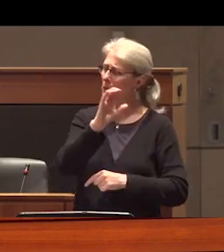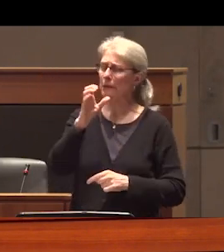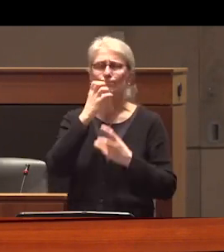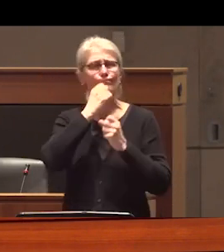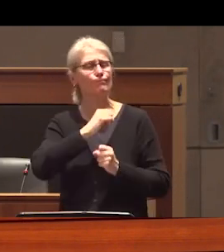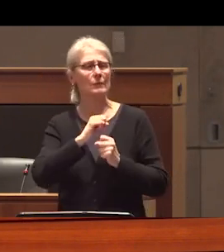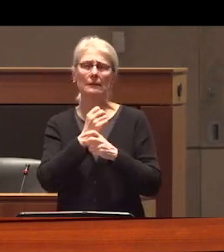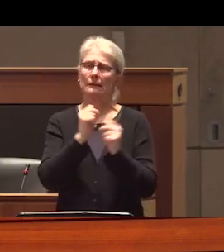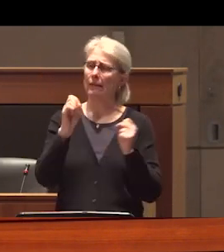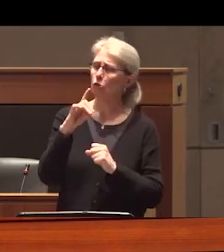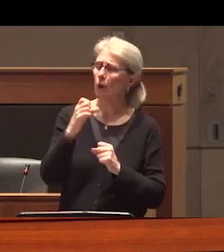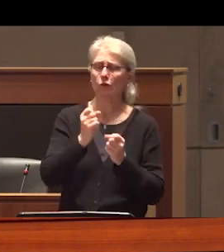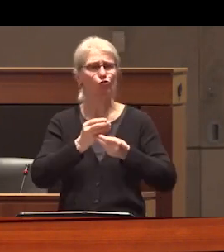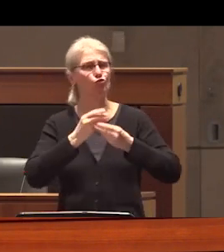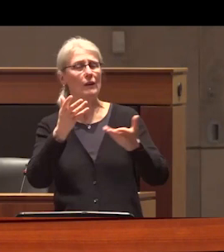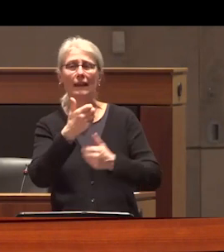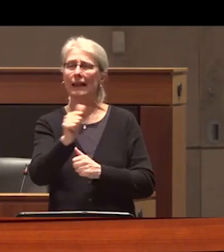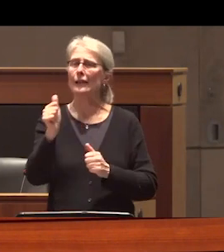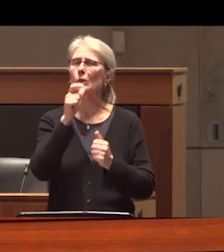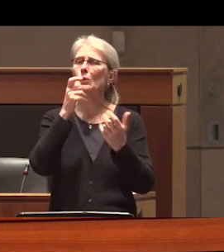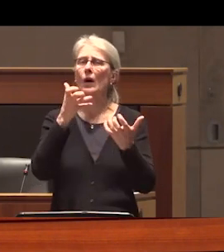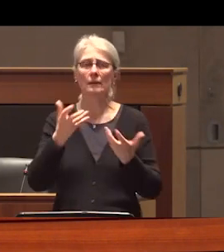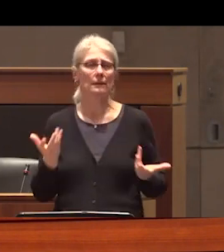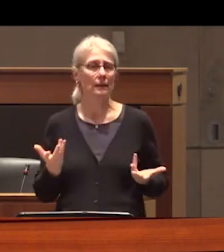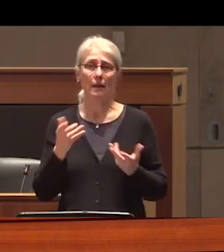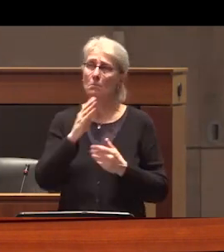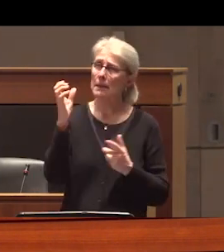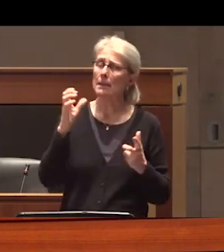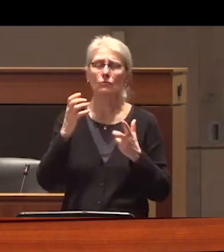Supply is readily available to anyone who wants it and that the province is doing everything it